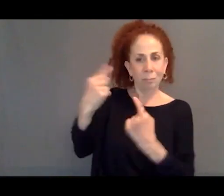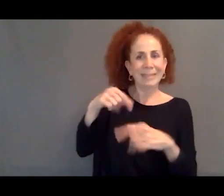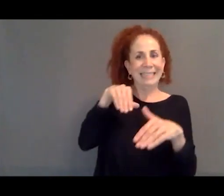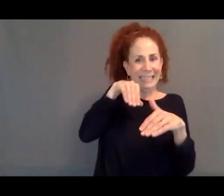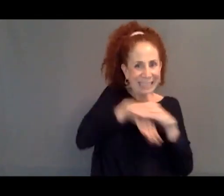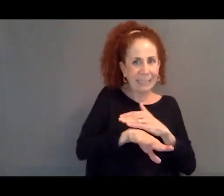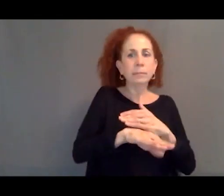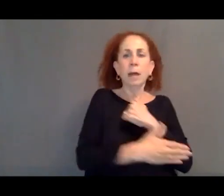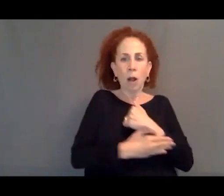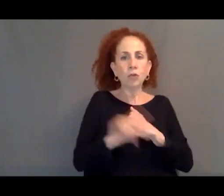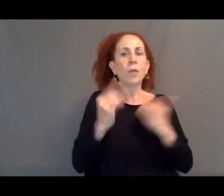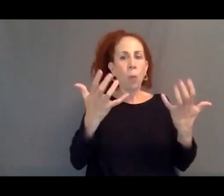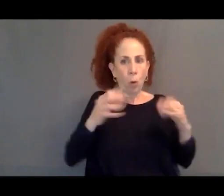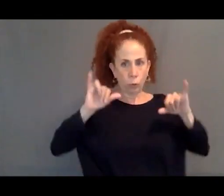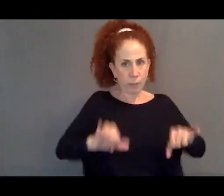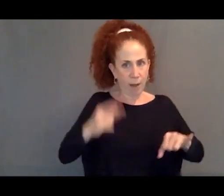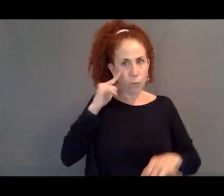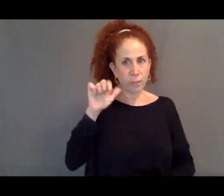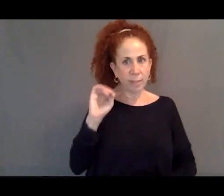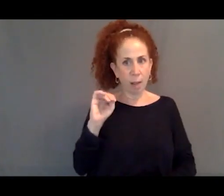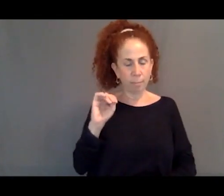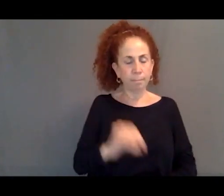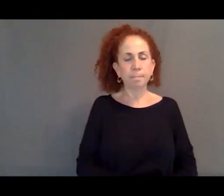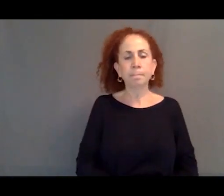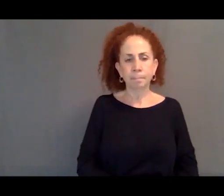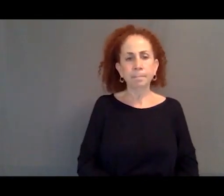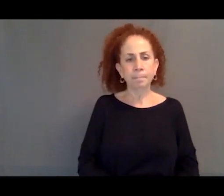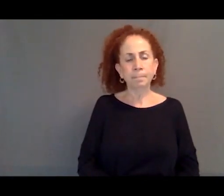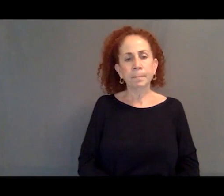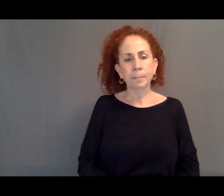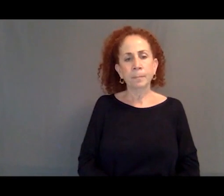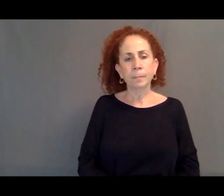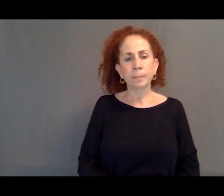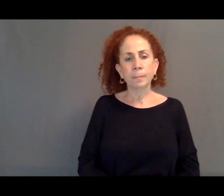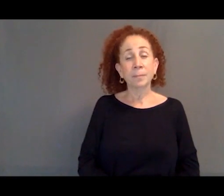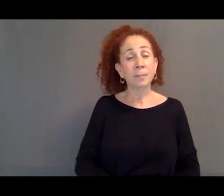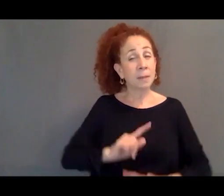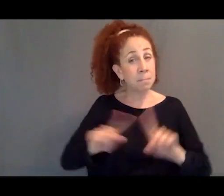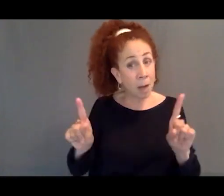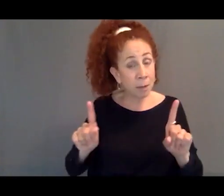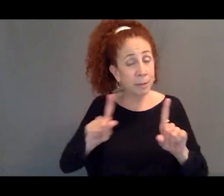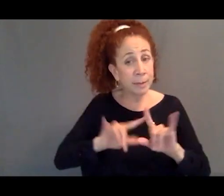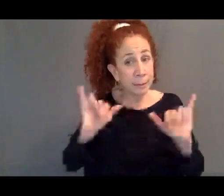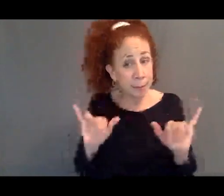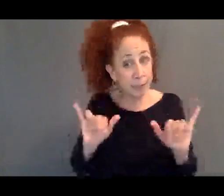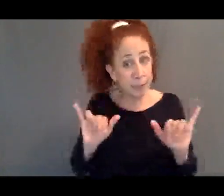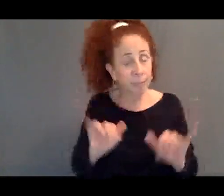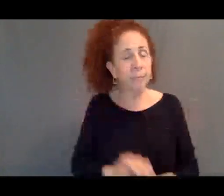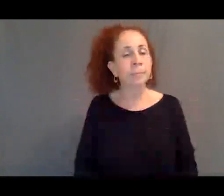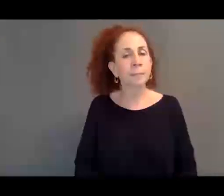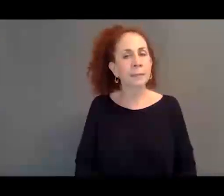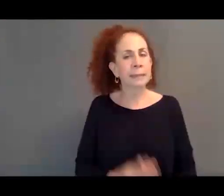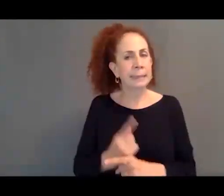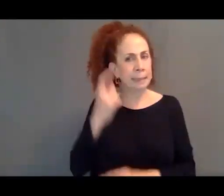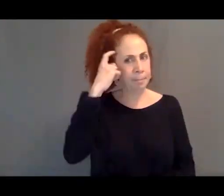to have asylum, and still be cognizant of what